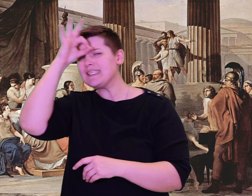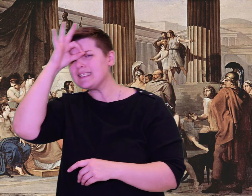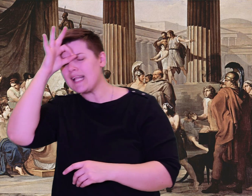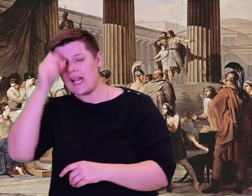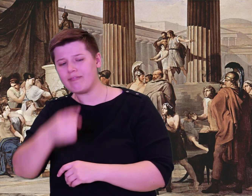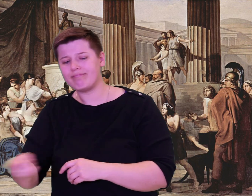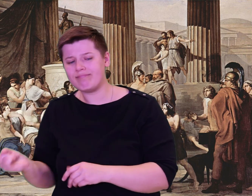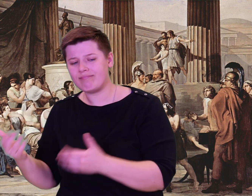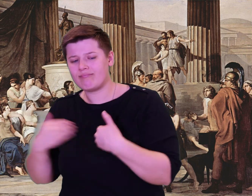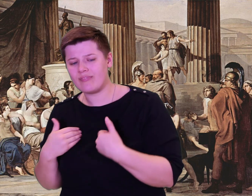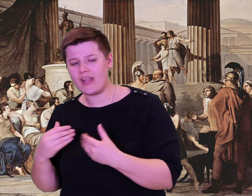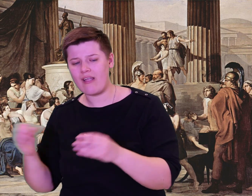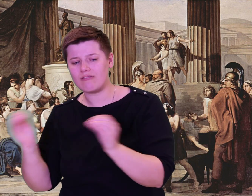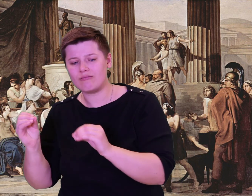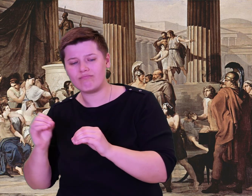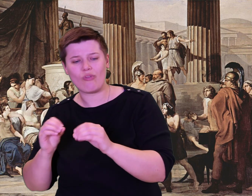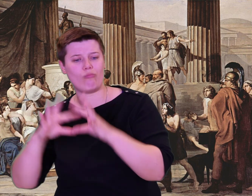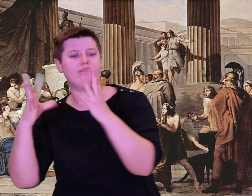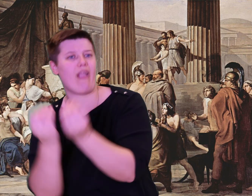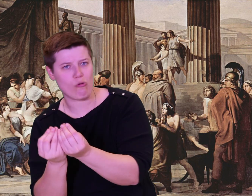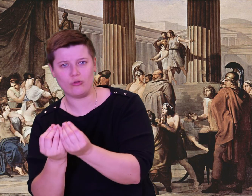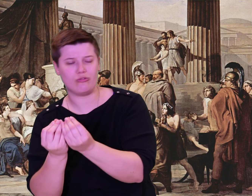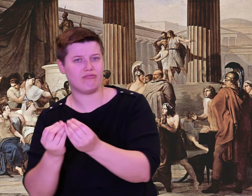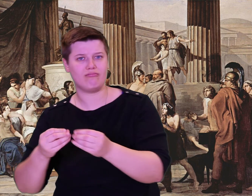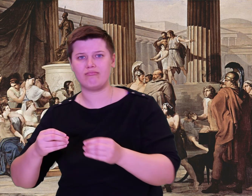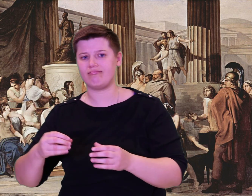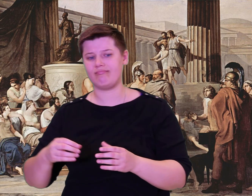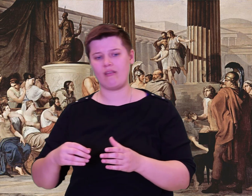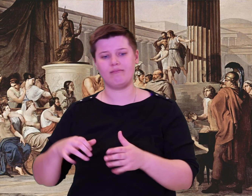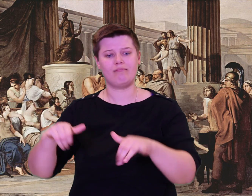grayish waters with their oars.